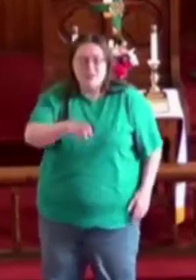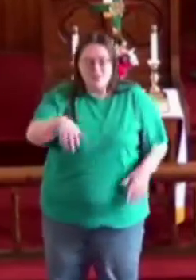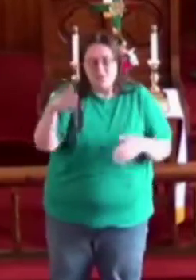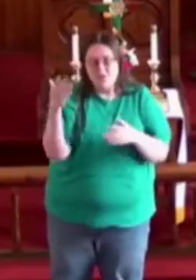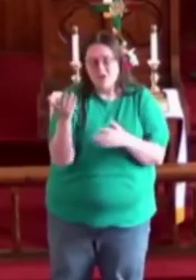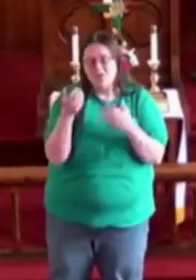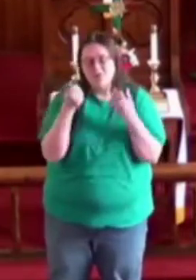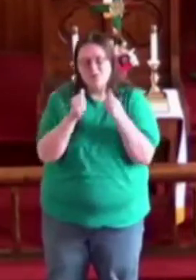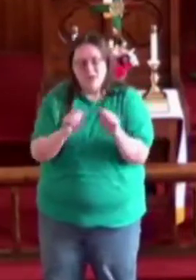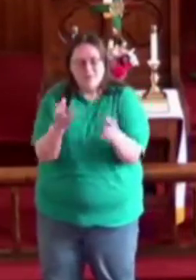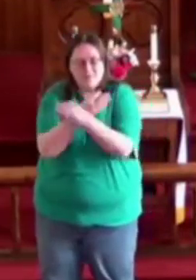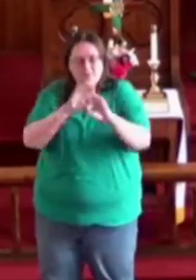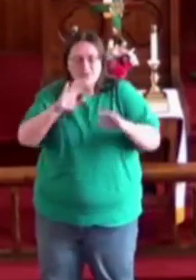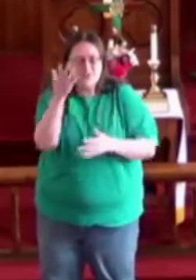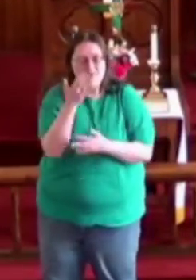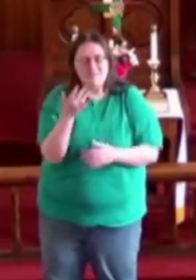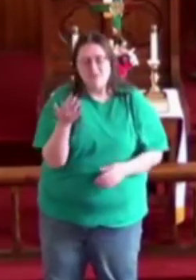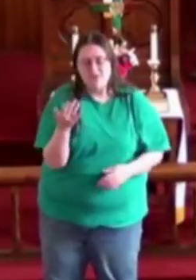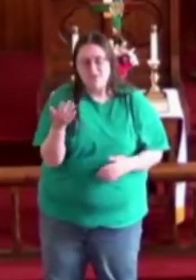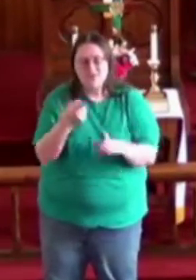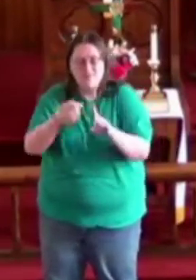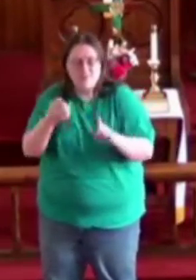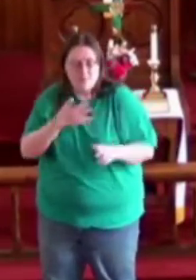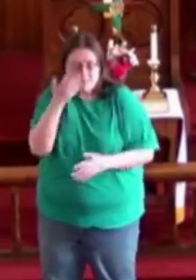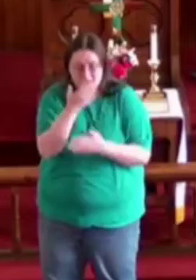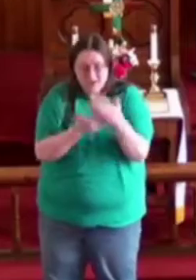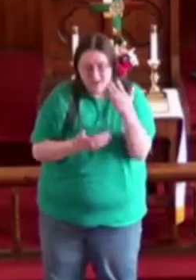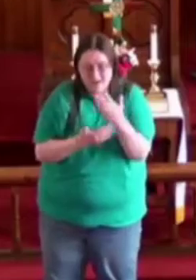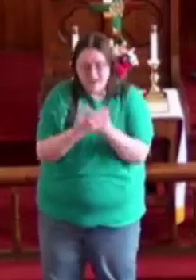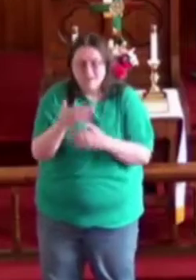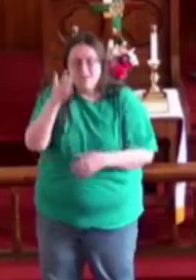You were trying to free your fingers from my hand